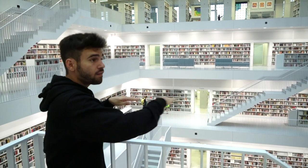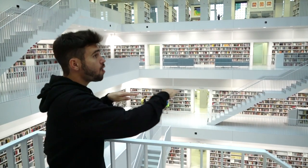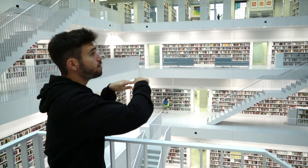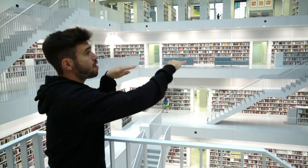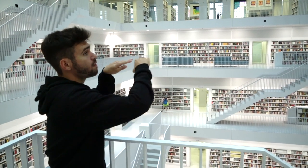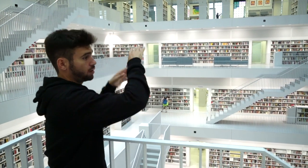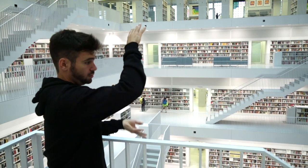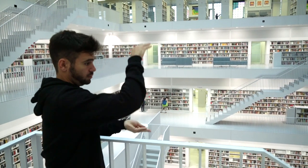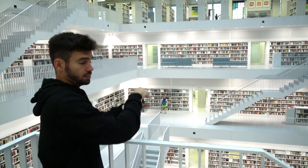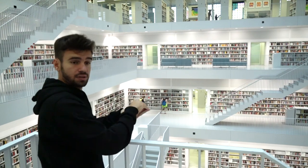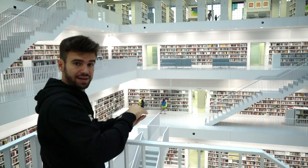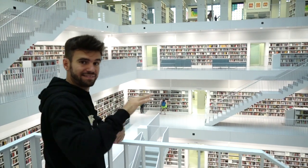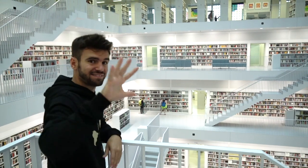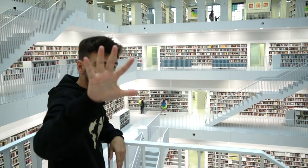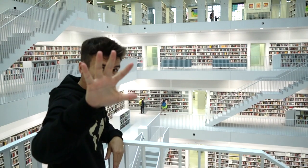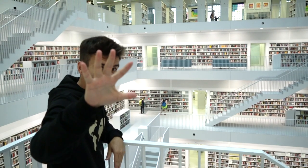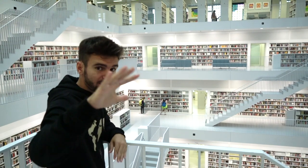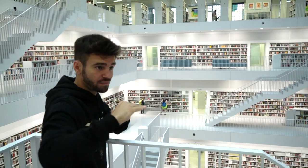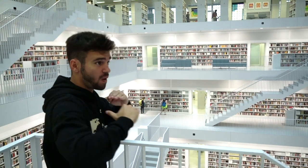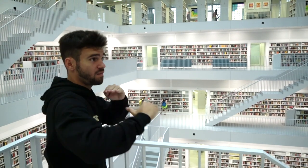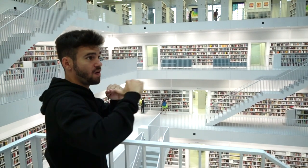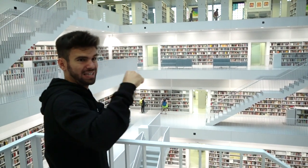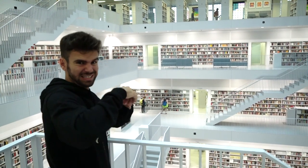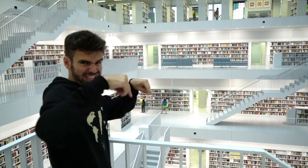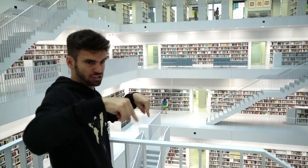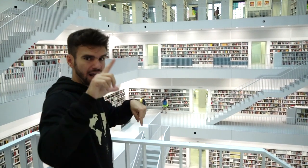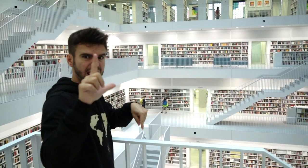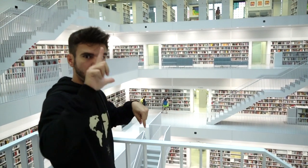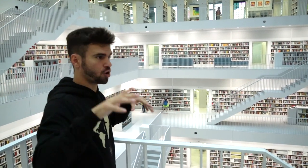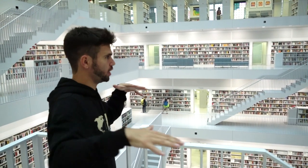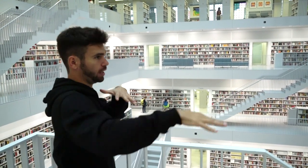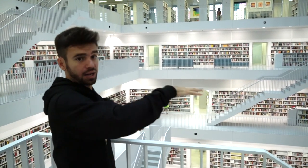The total floors are five inside a library.